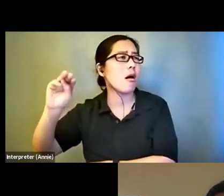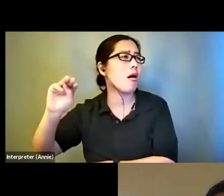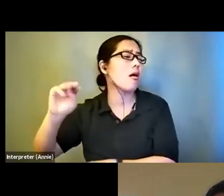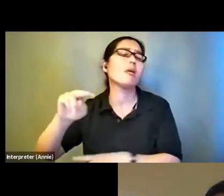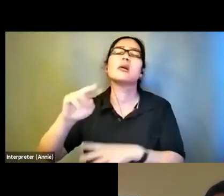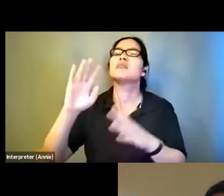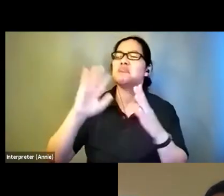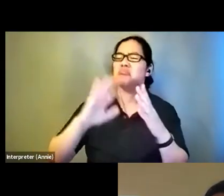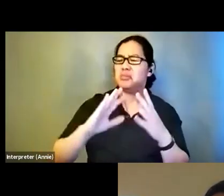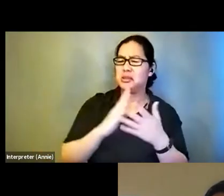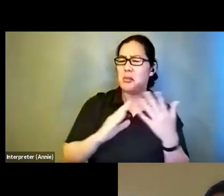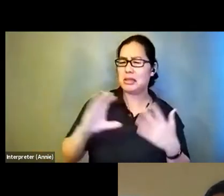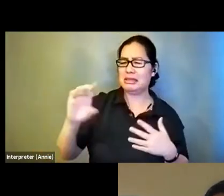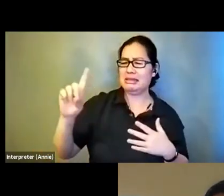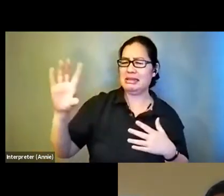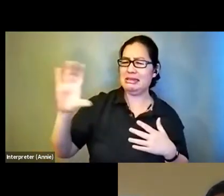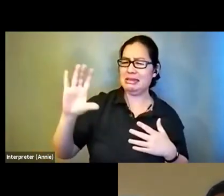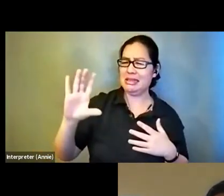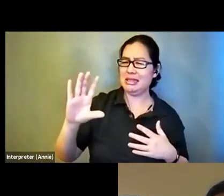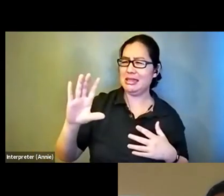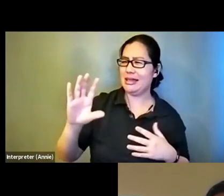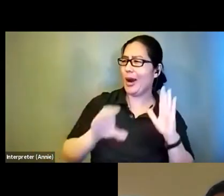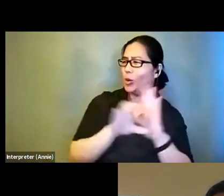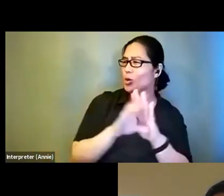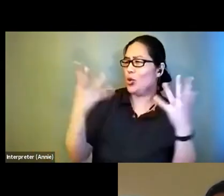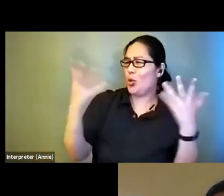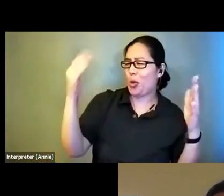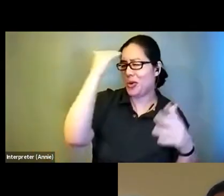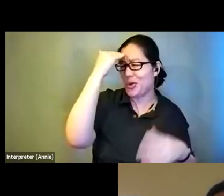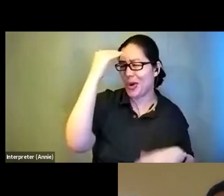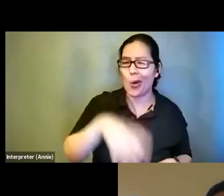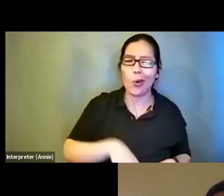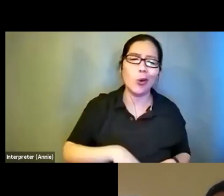familiar with like Superman and green lantern and wonder woman.